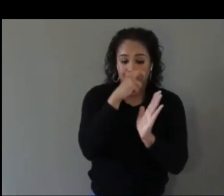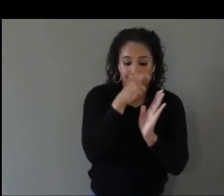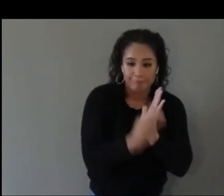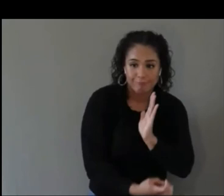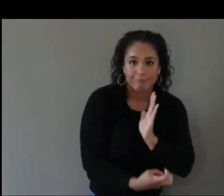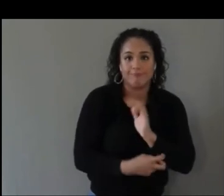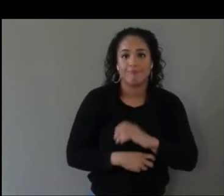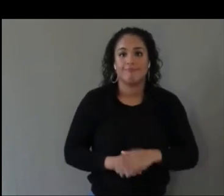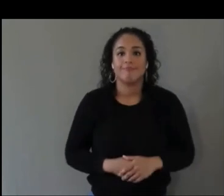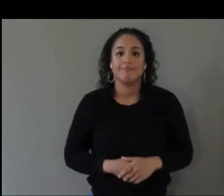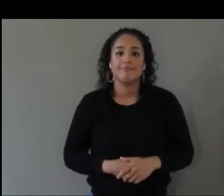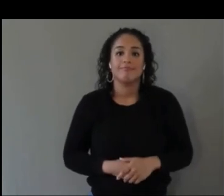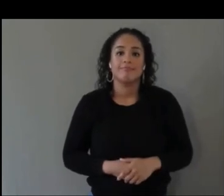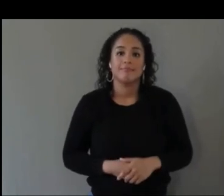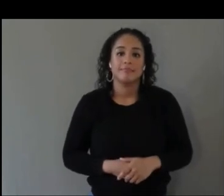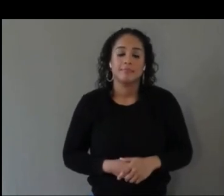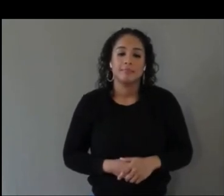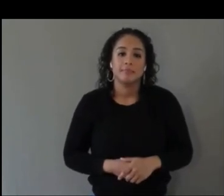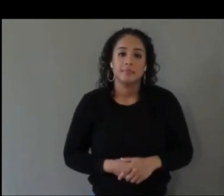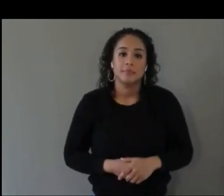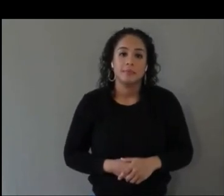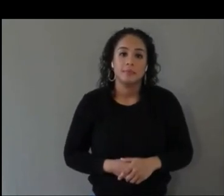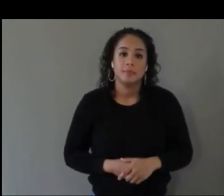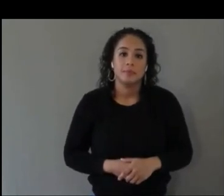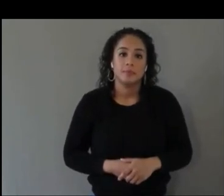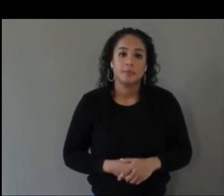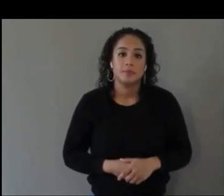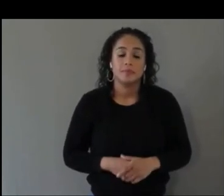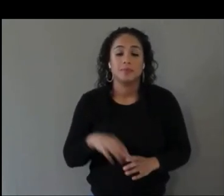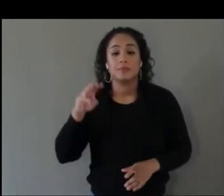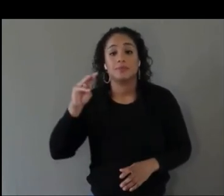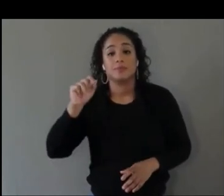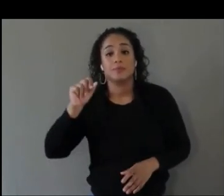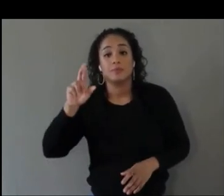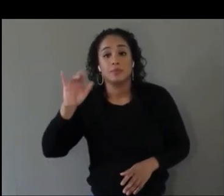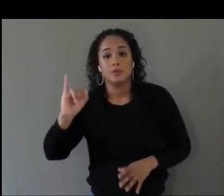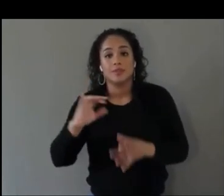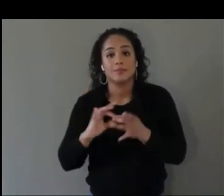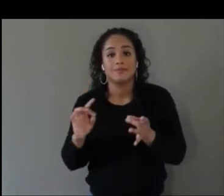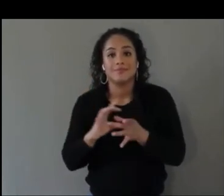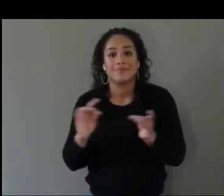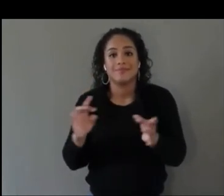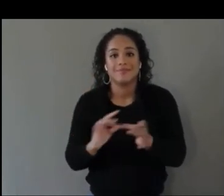I would like to add to that. Definitely creating educational resources as well.